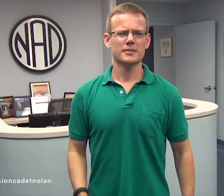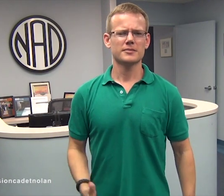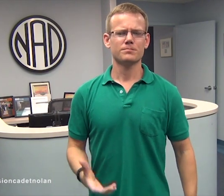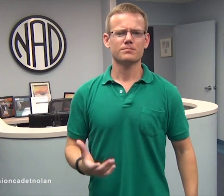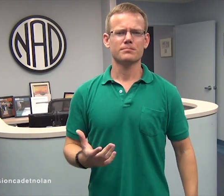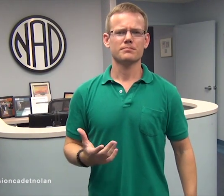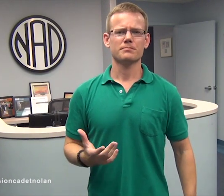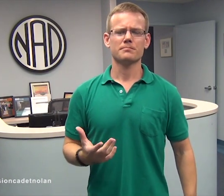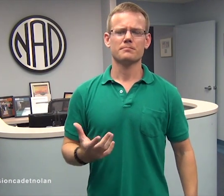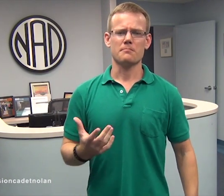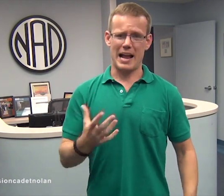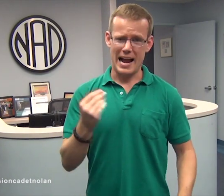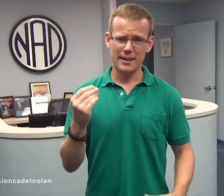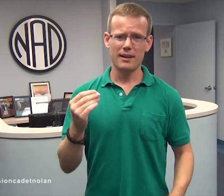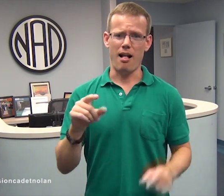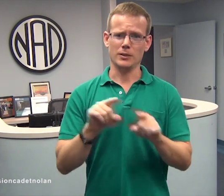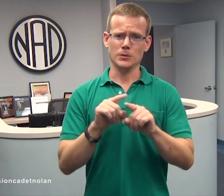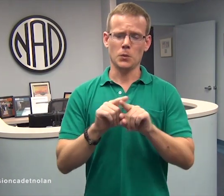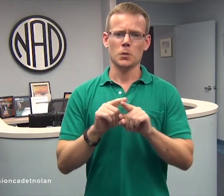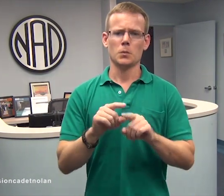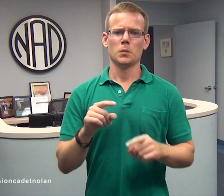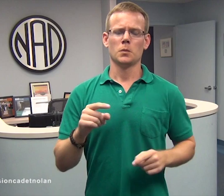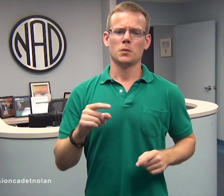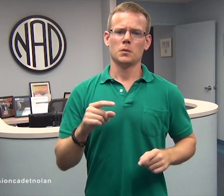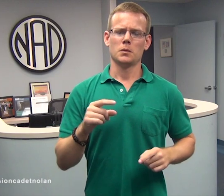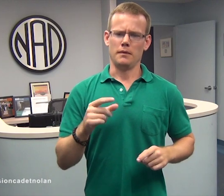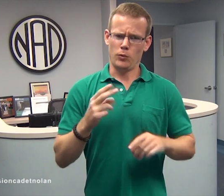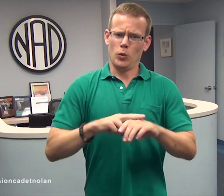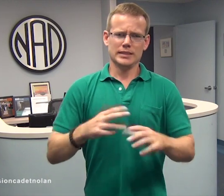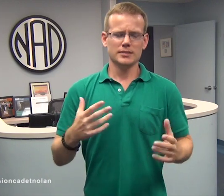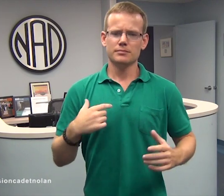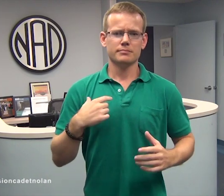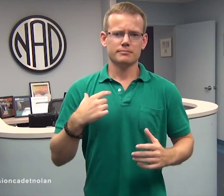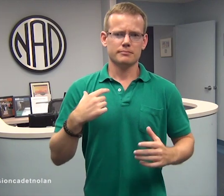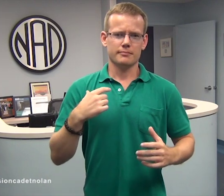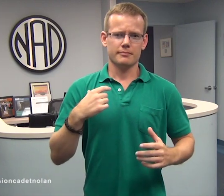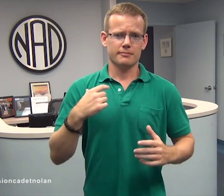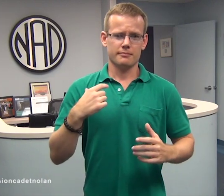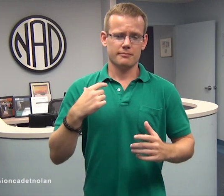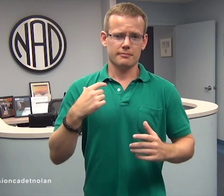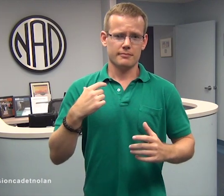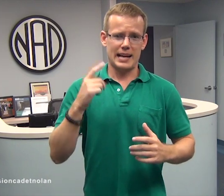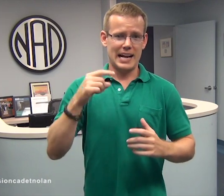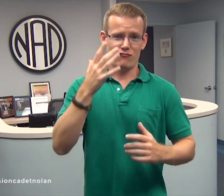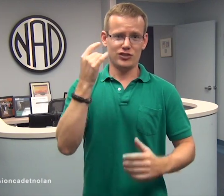And, of course, I cannot forget you.